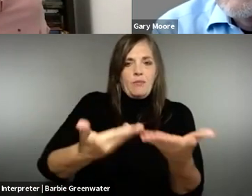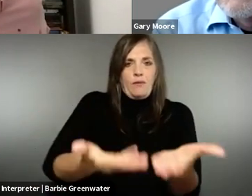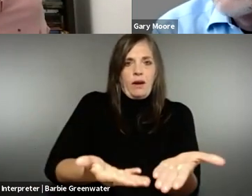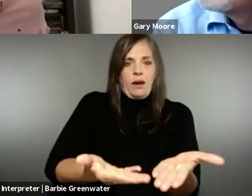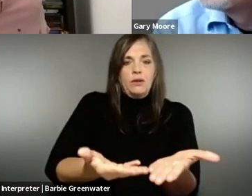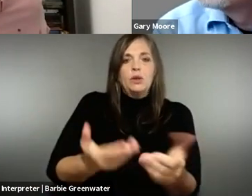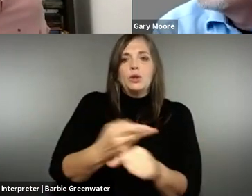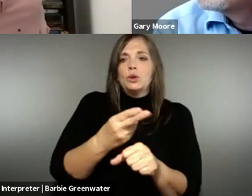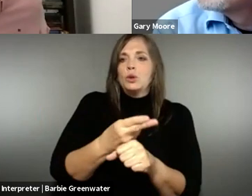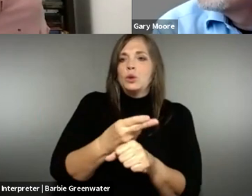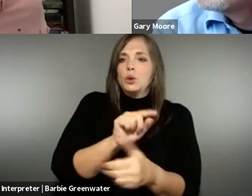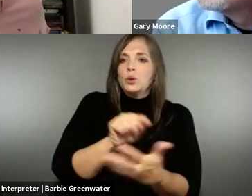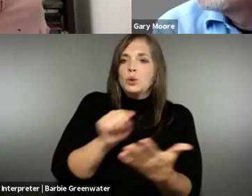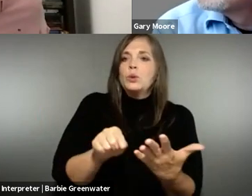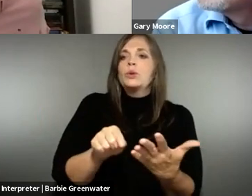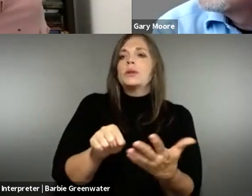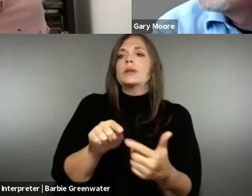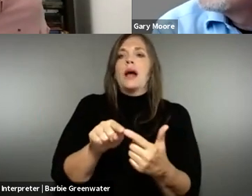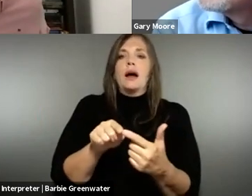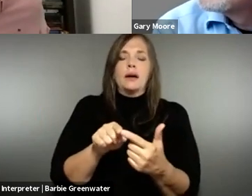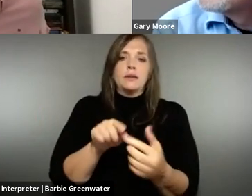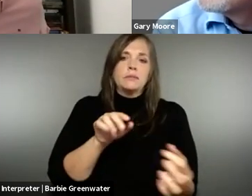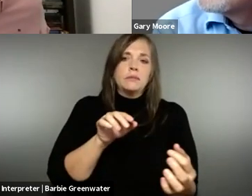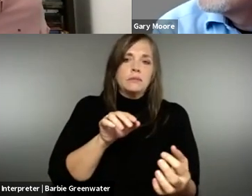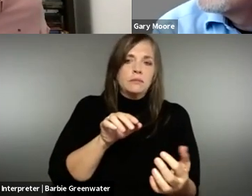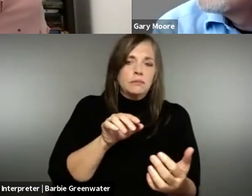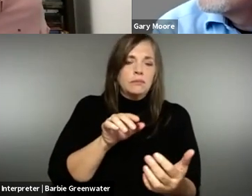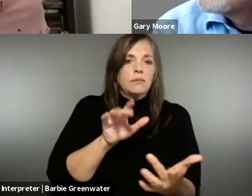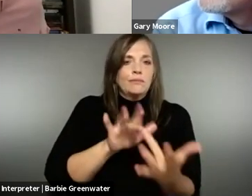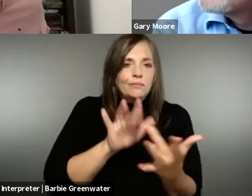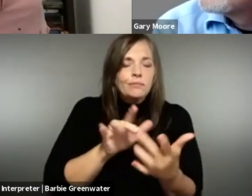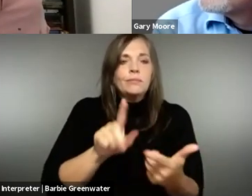out in the legislation, to use